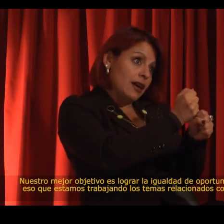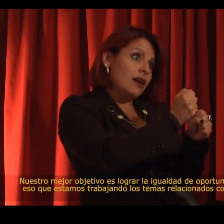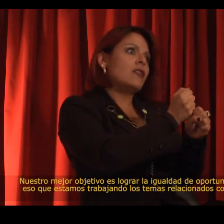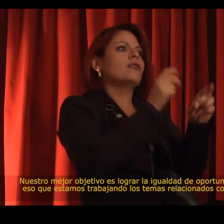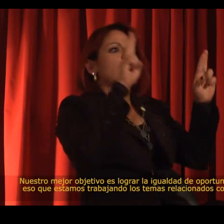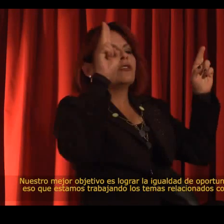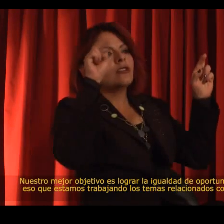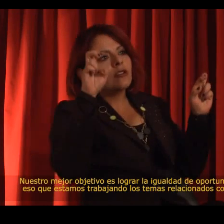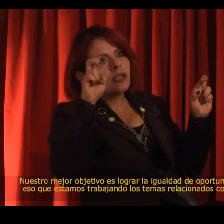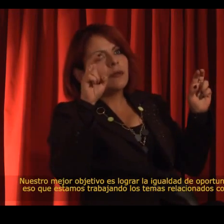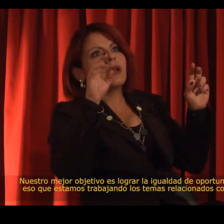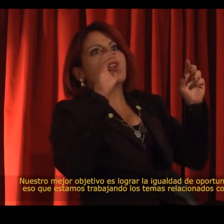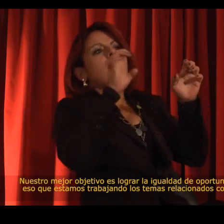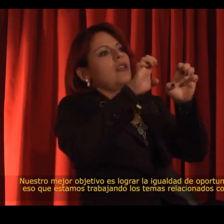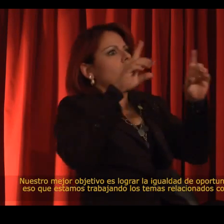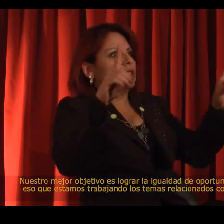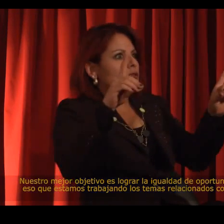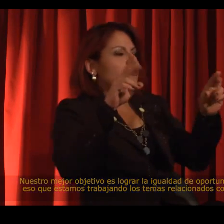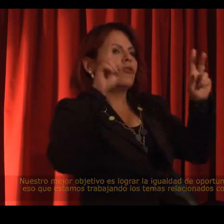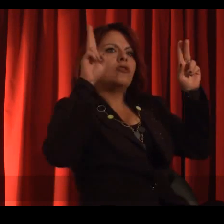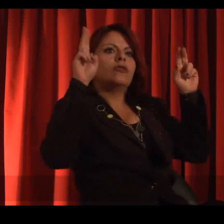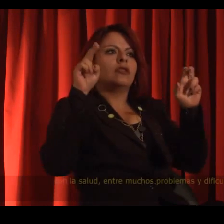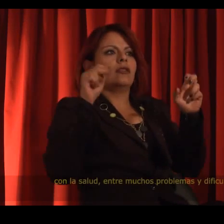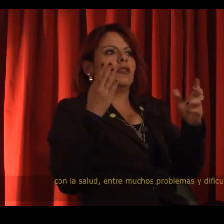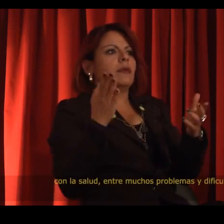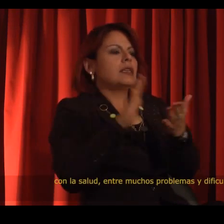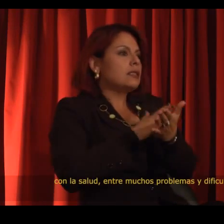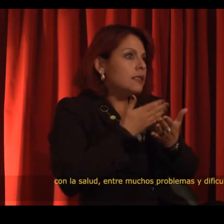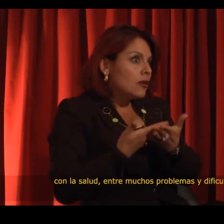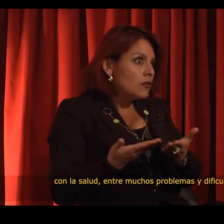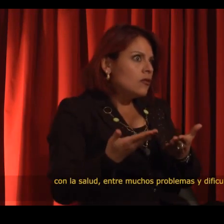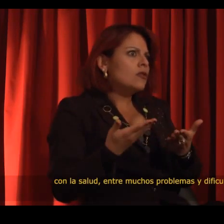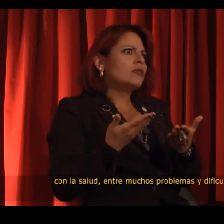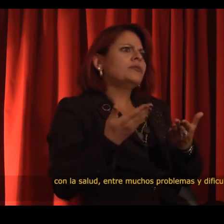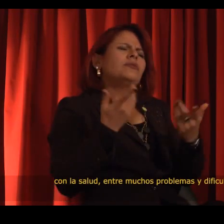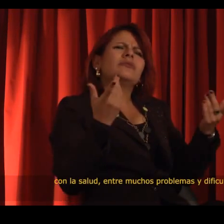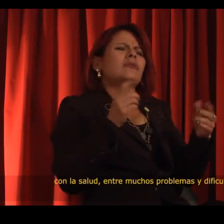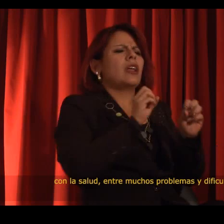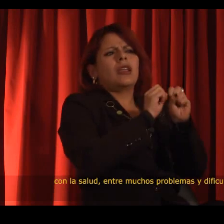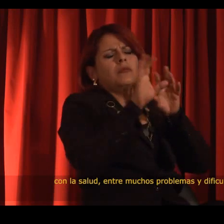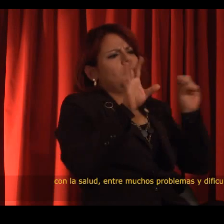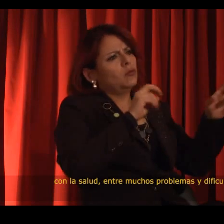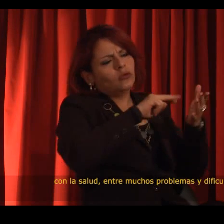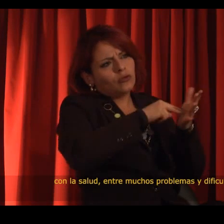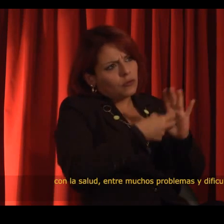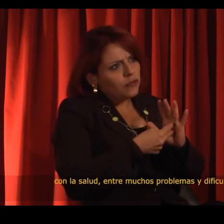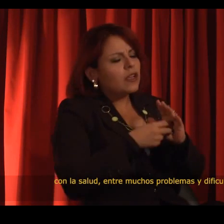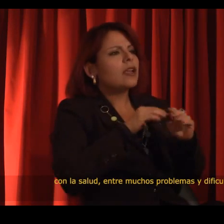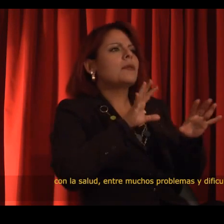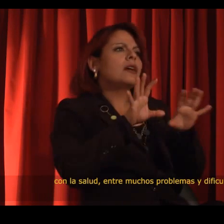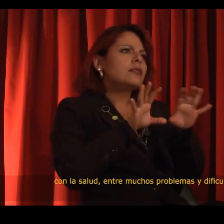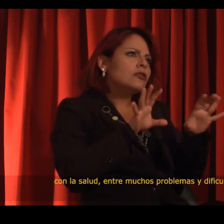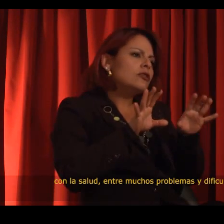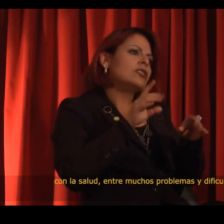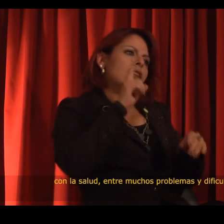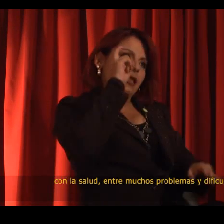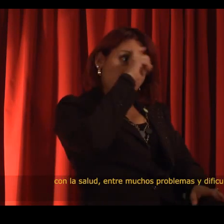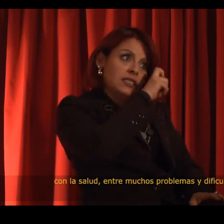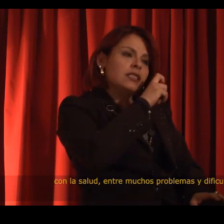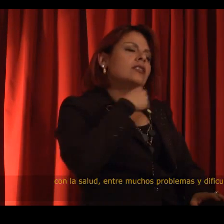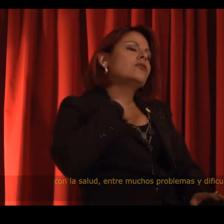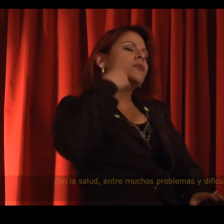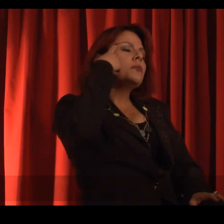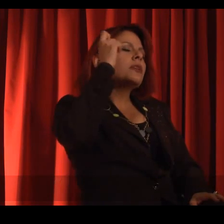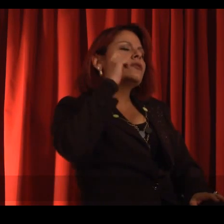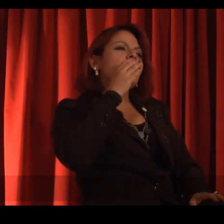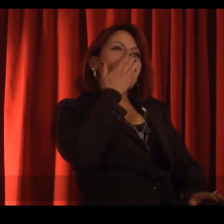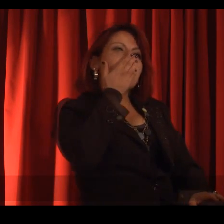We advocate for our rights in employment, education, health, and so many of the other problems that deaf people face.